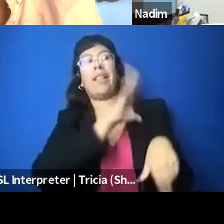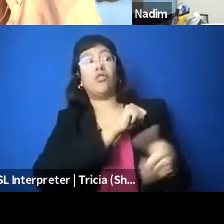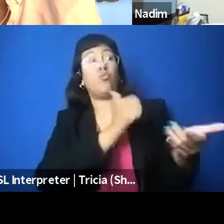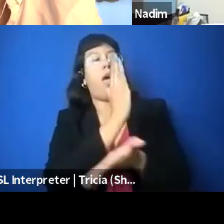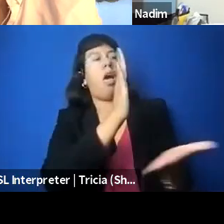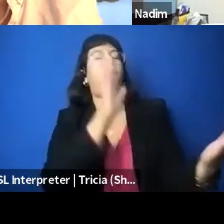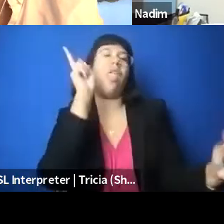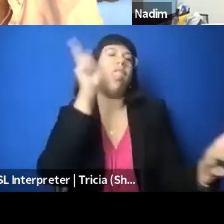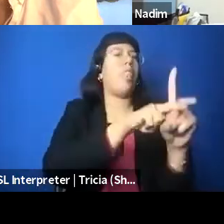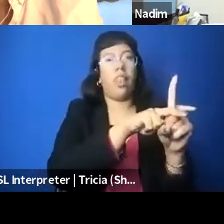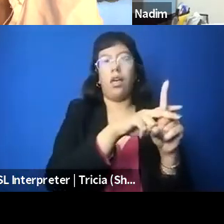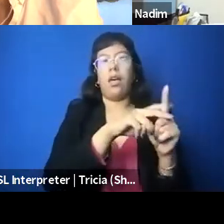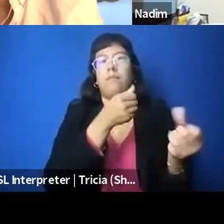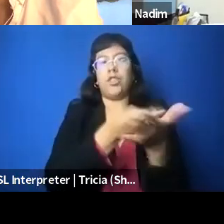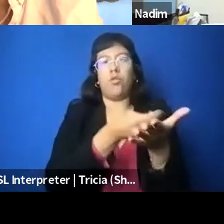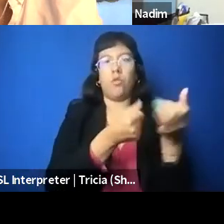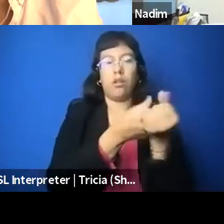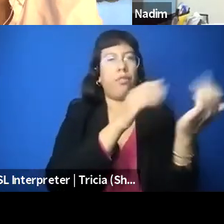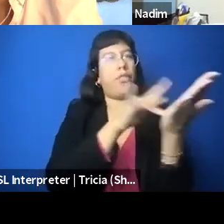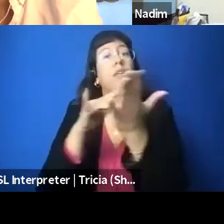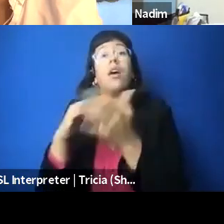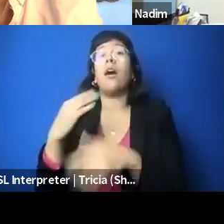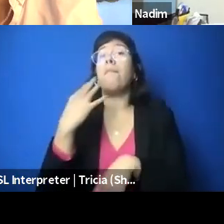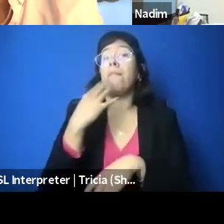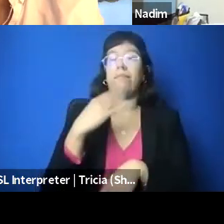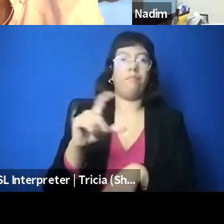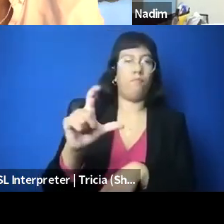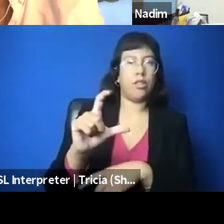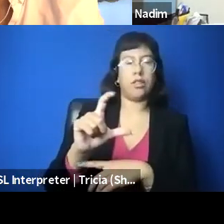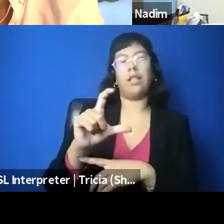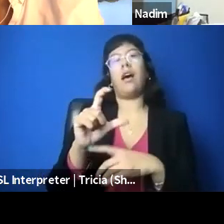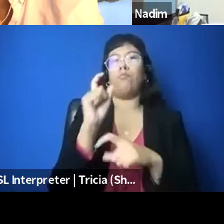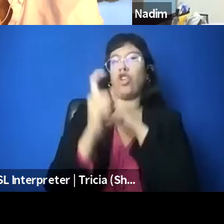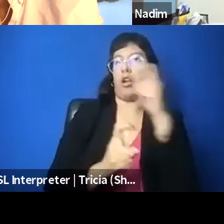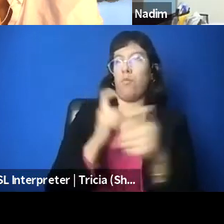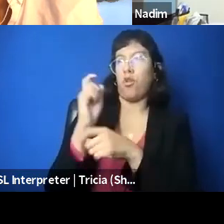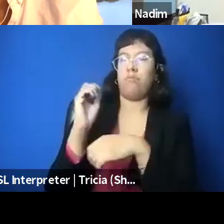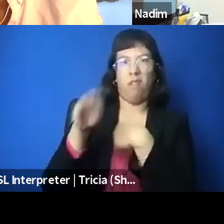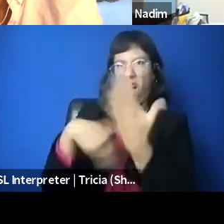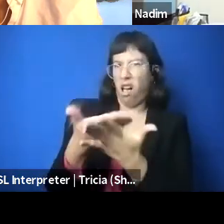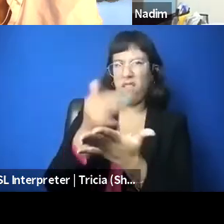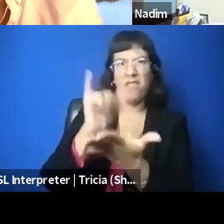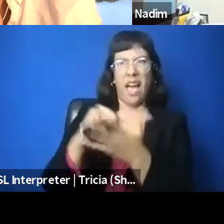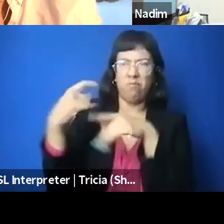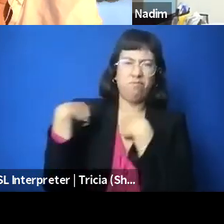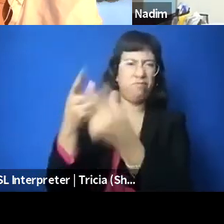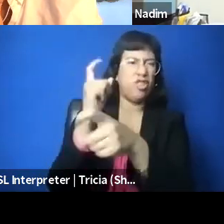Muslim charitable giving has been a huge area of concern for many civil liberties organizations for a long time, and it's under these laws.